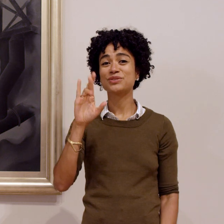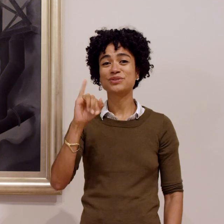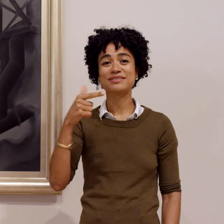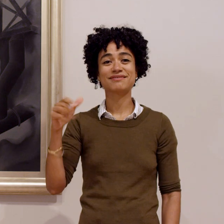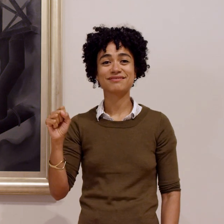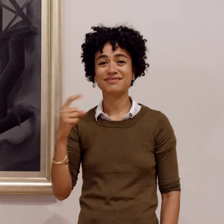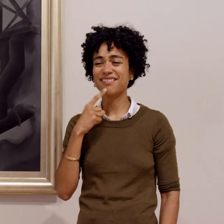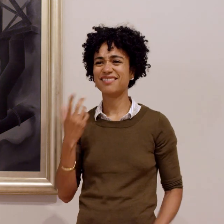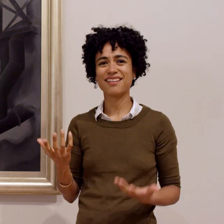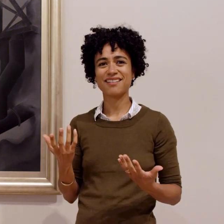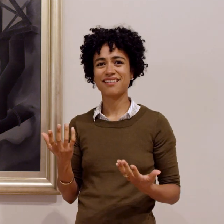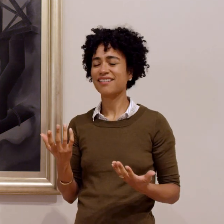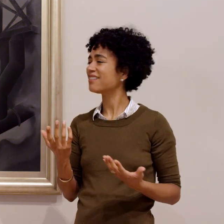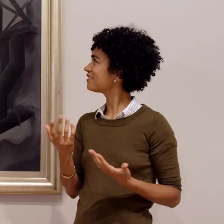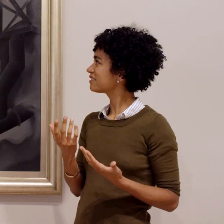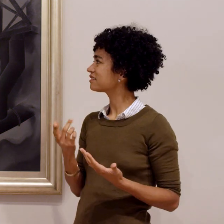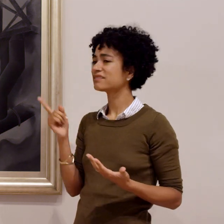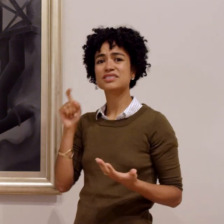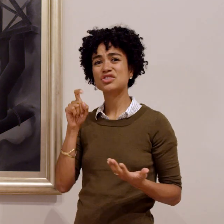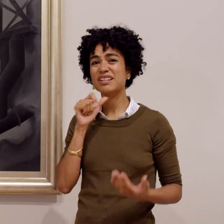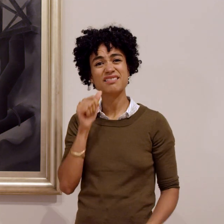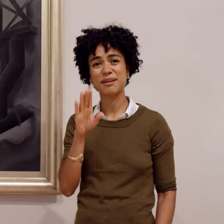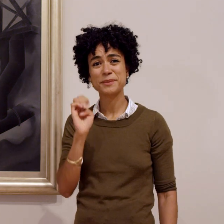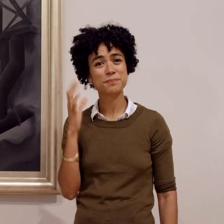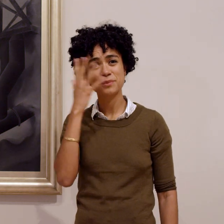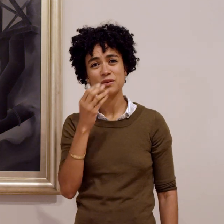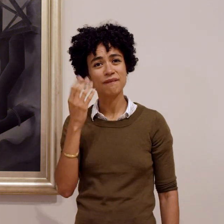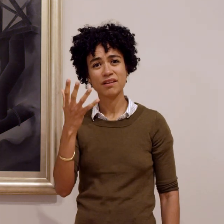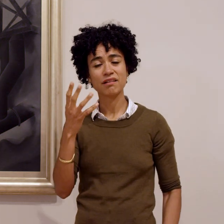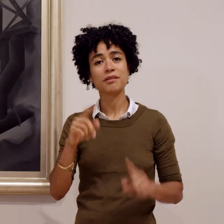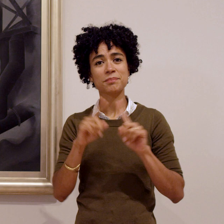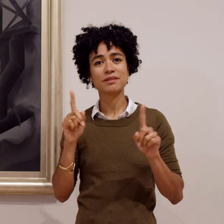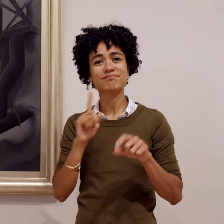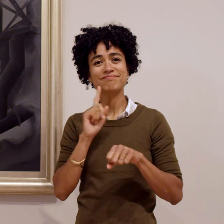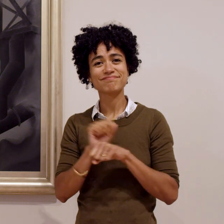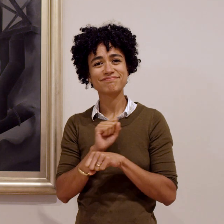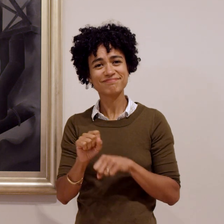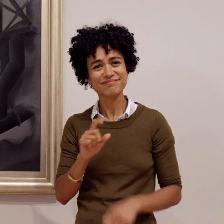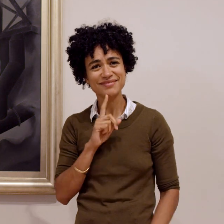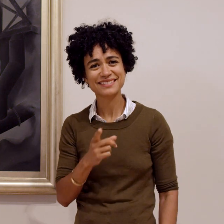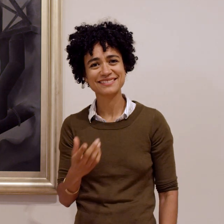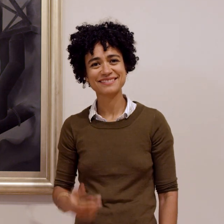Driggs said: “This shouldn’t be beautiful. But it is.”